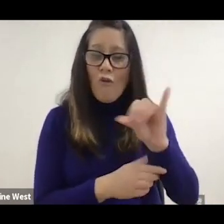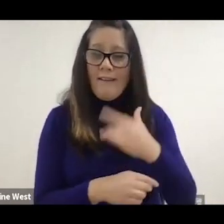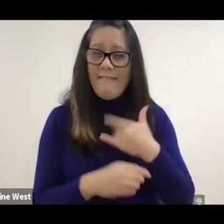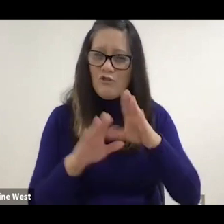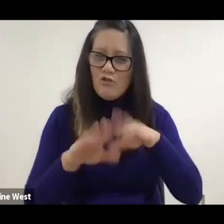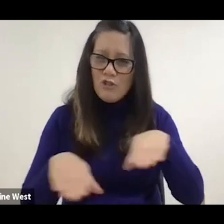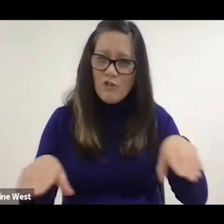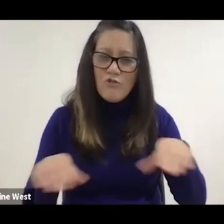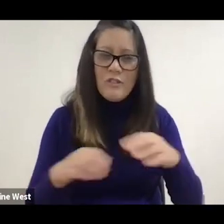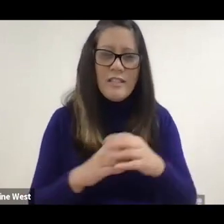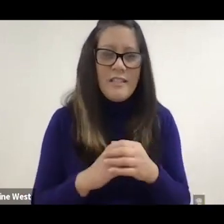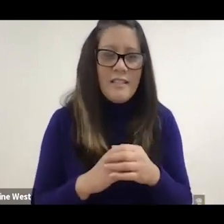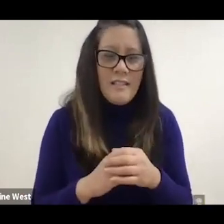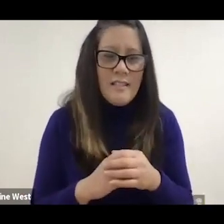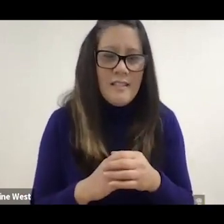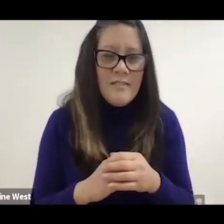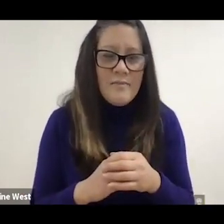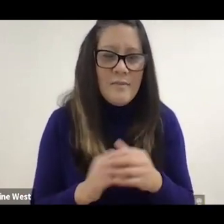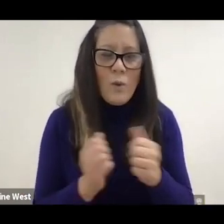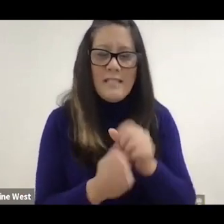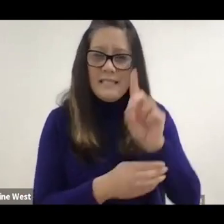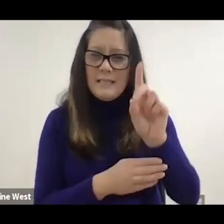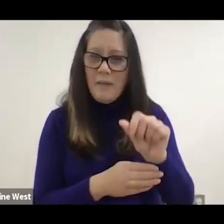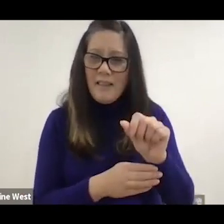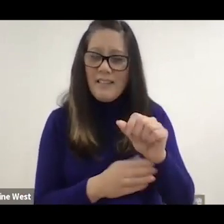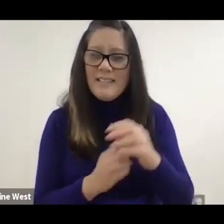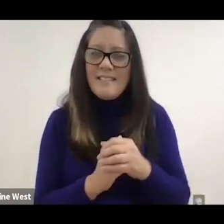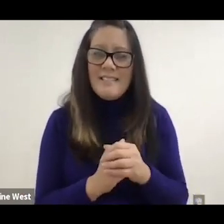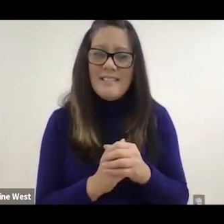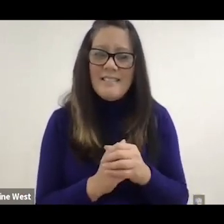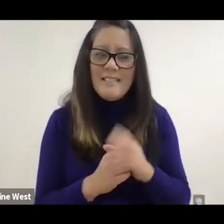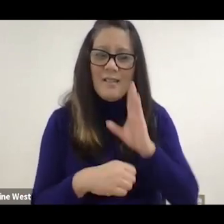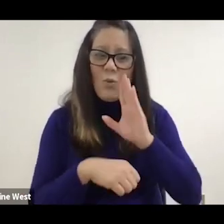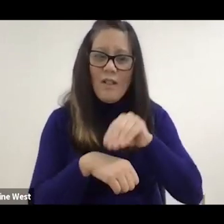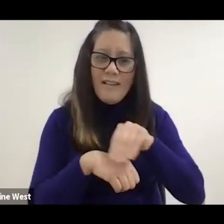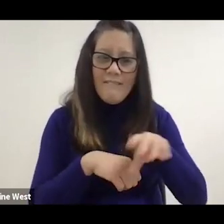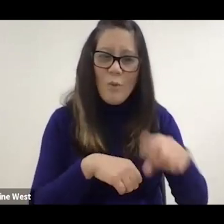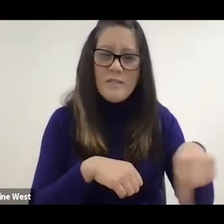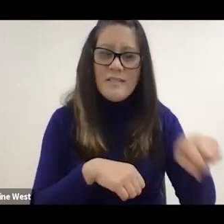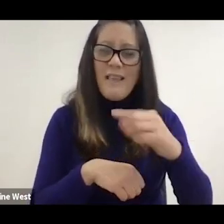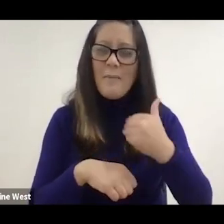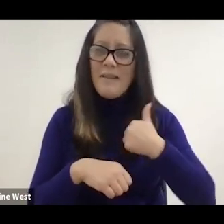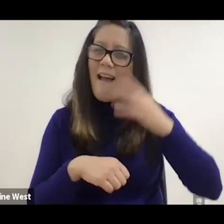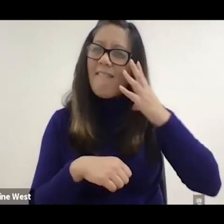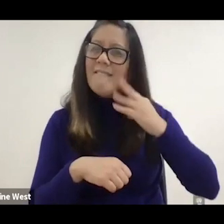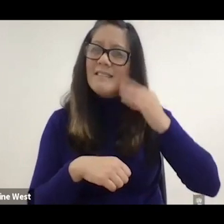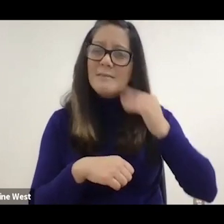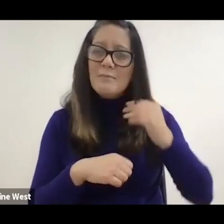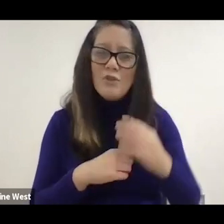influenced to fossil experiences. When they grow up they don't have